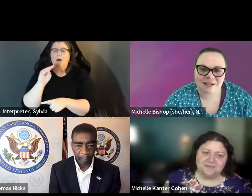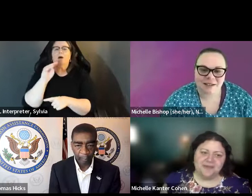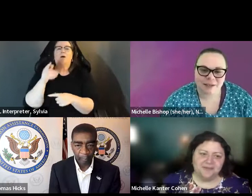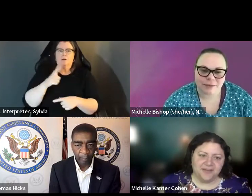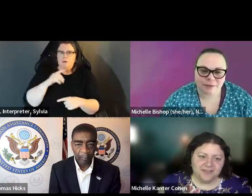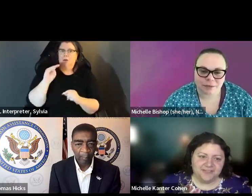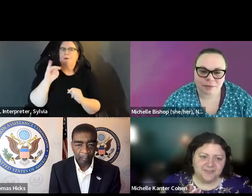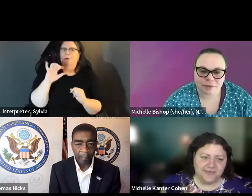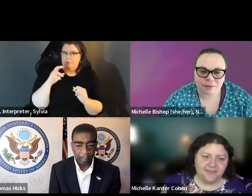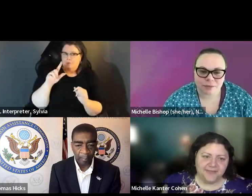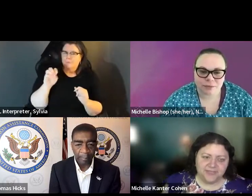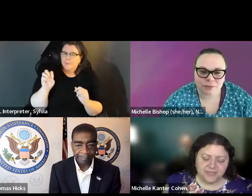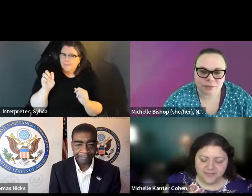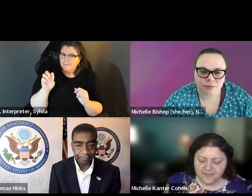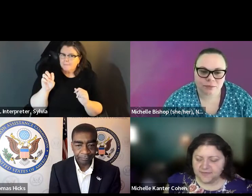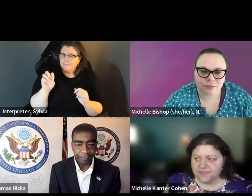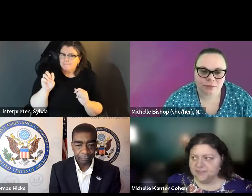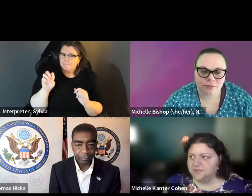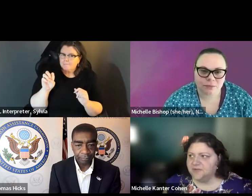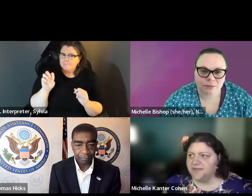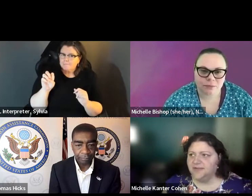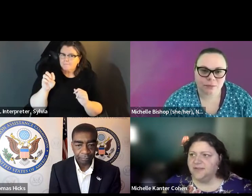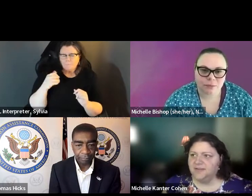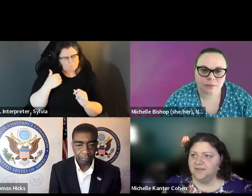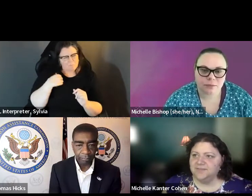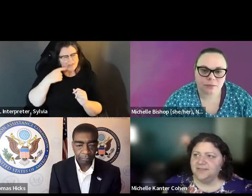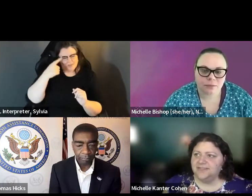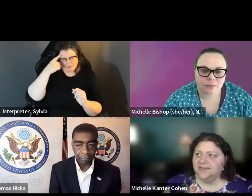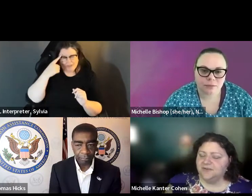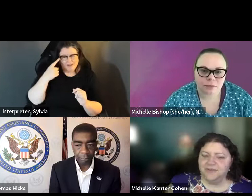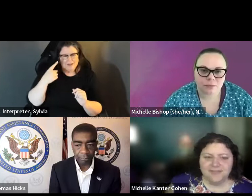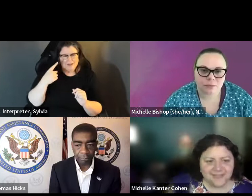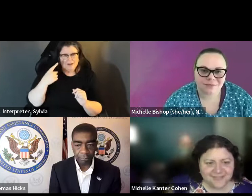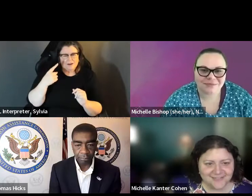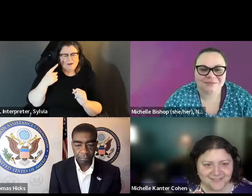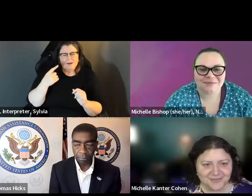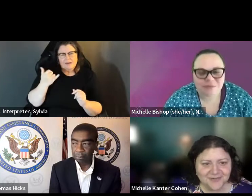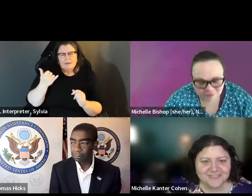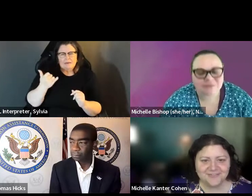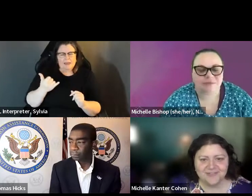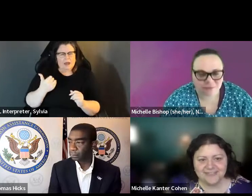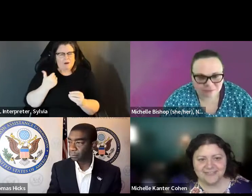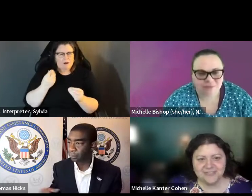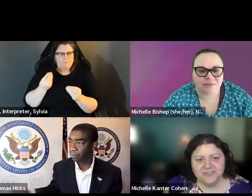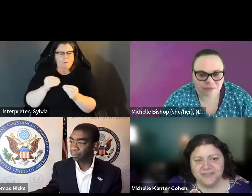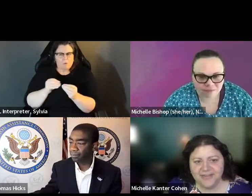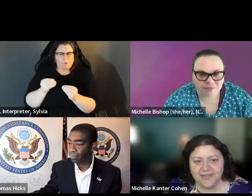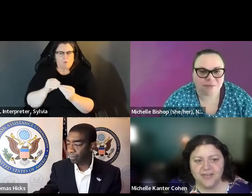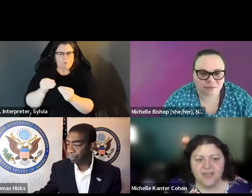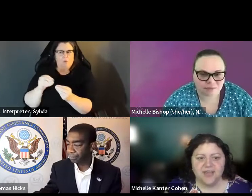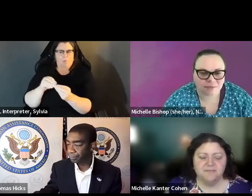Cohen about to unmute and I'll let her take it away. yeah, just some adding on to what Michelle was saying. » Michelle: Yes, adding on to what Michelle bishop was saying about the litigation. I think there's a growing,